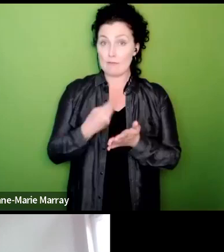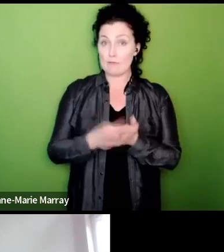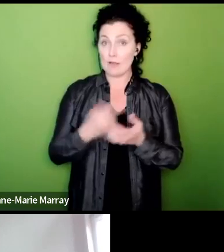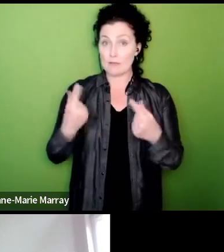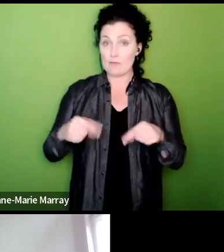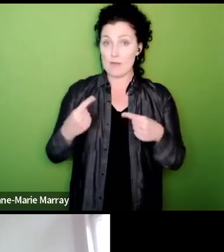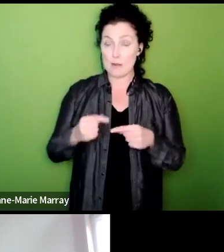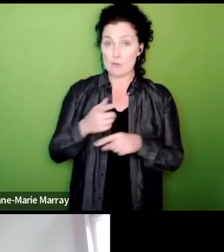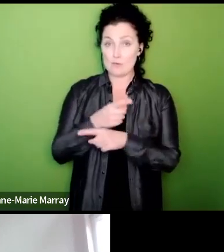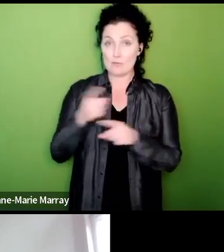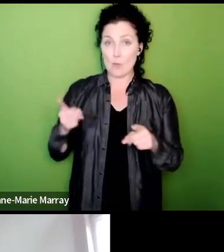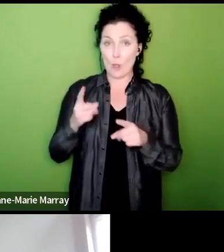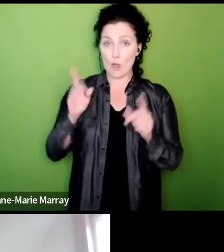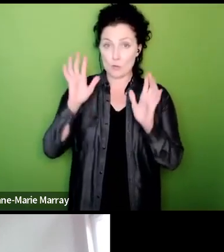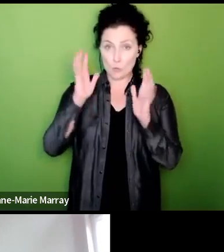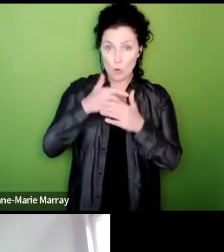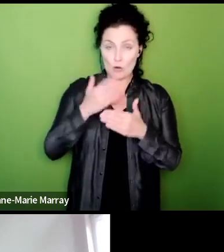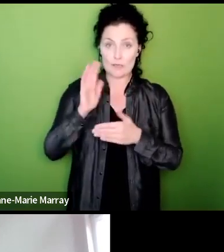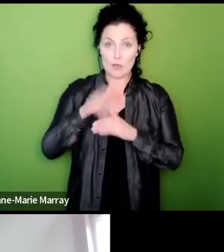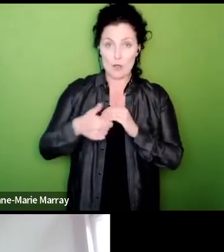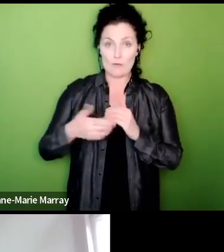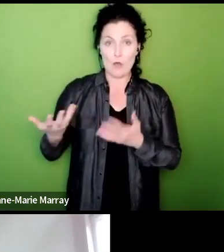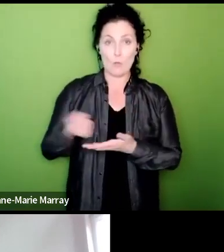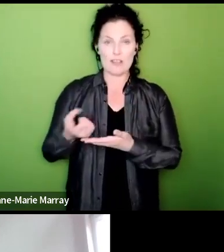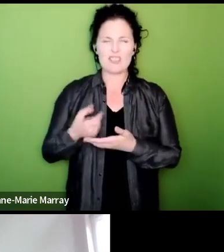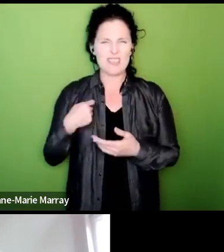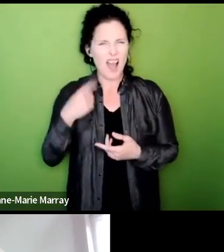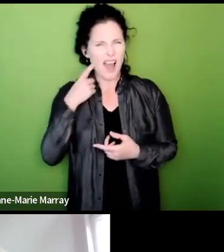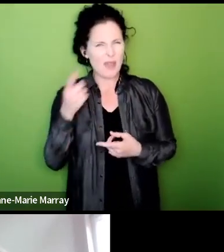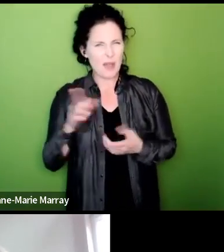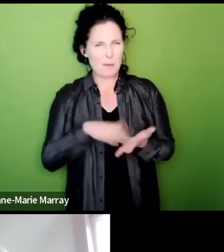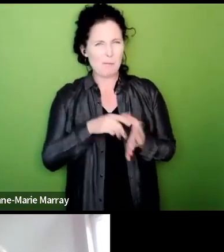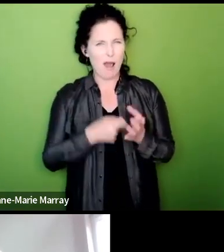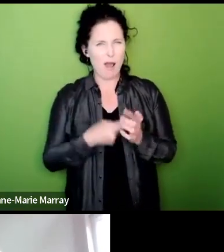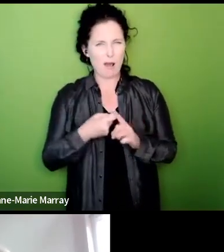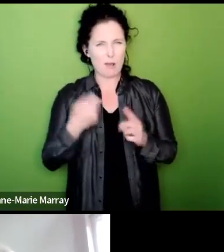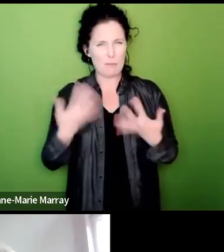about financial implications I think Monty Mark's probably covered that in what he said previously